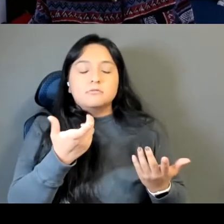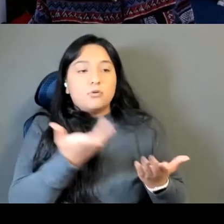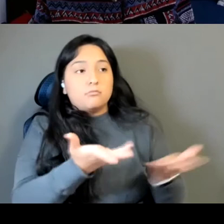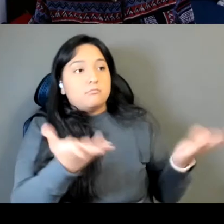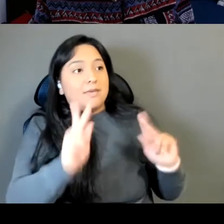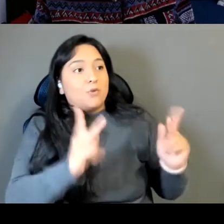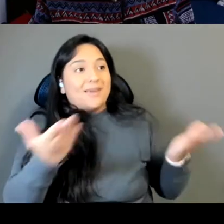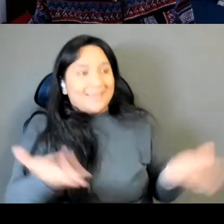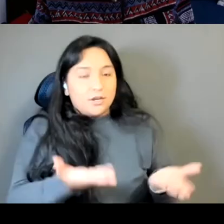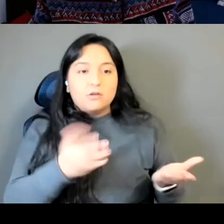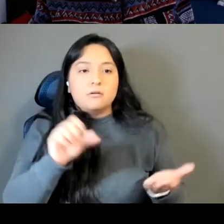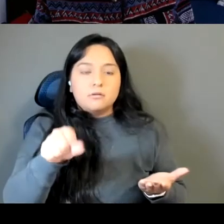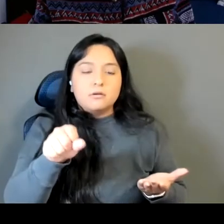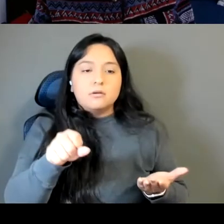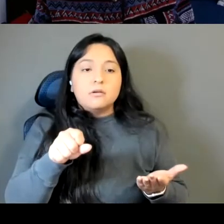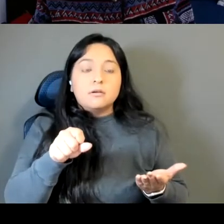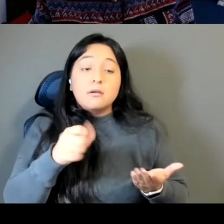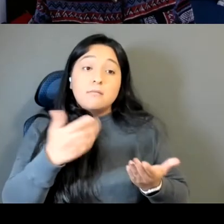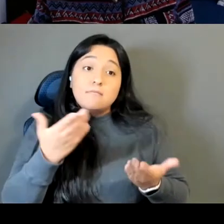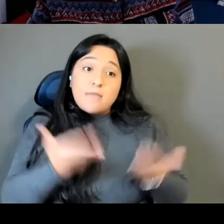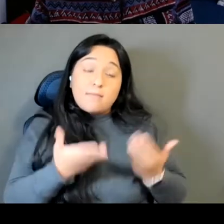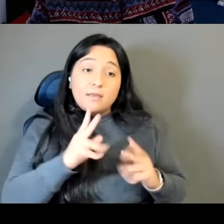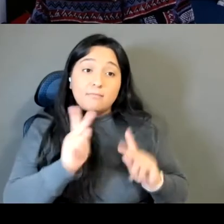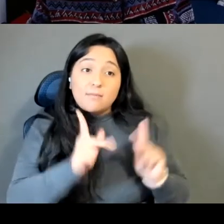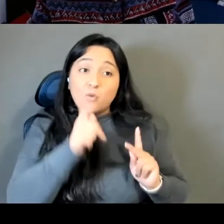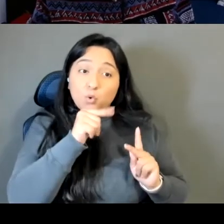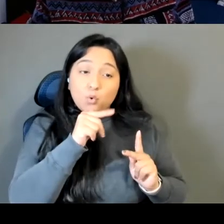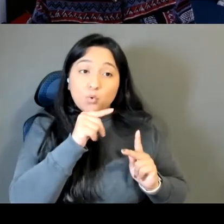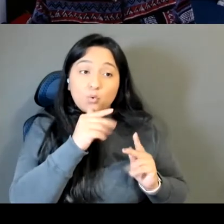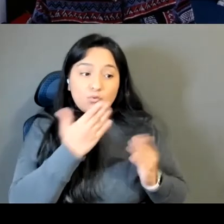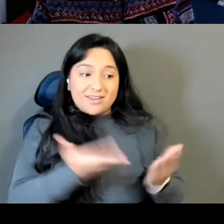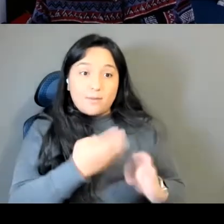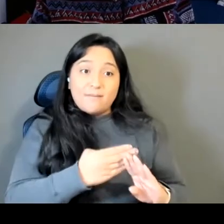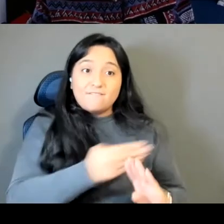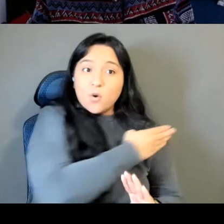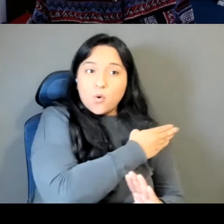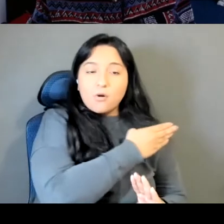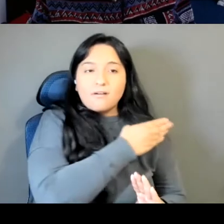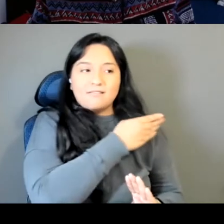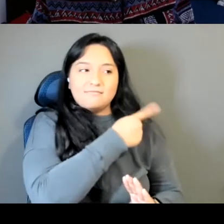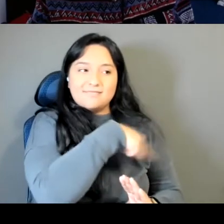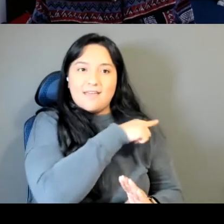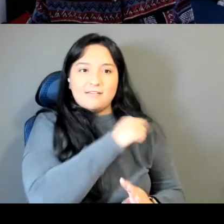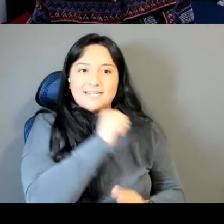almost like maybe the people who were here before we're not paying attention, and not in touch with the spirits that were already here.